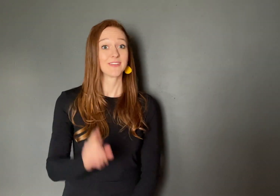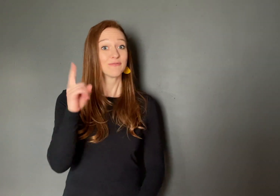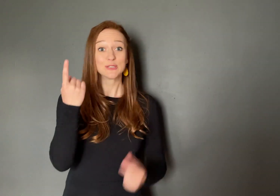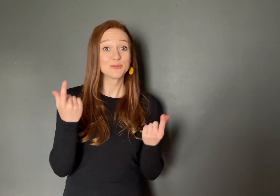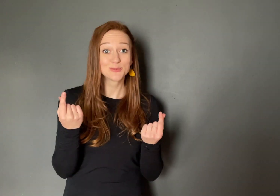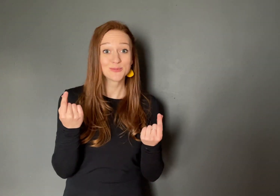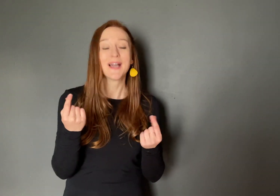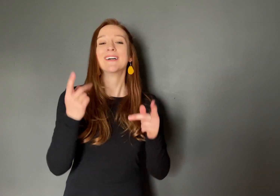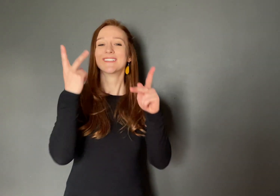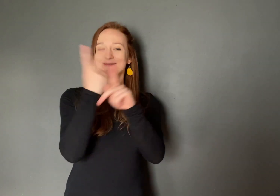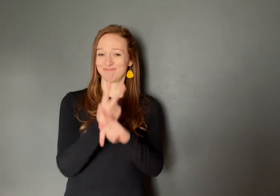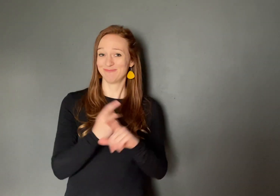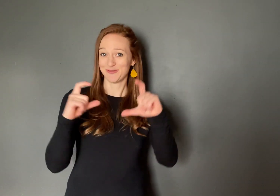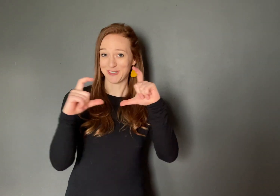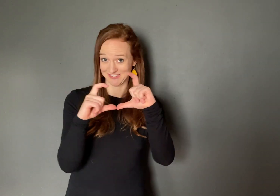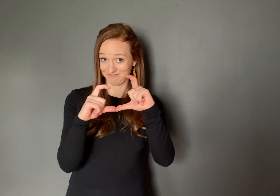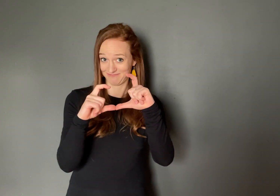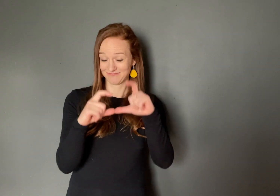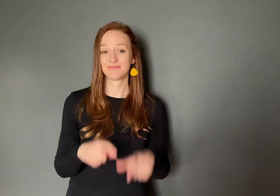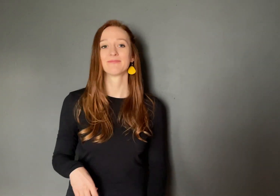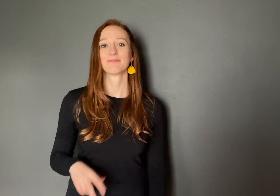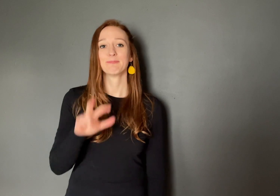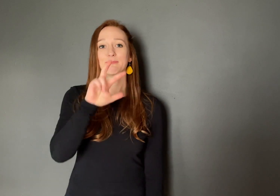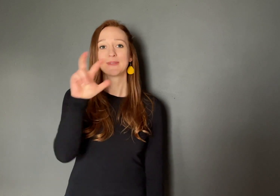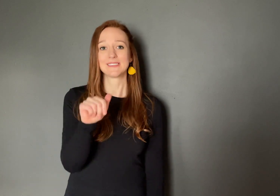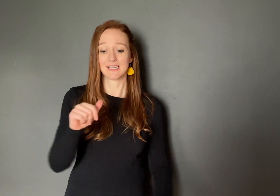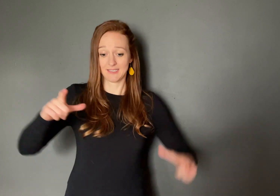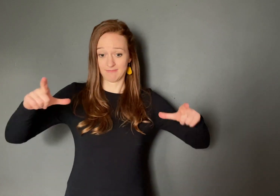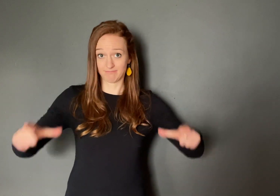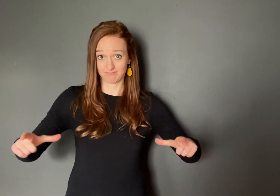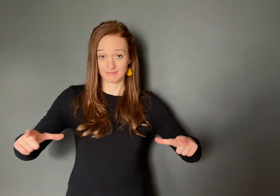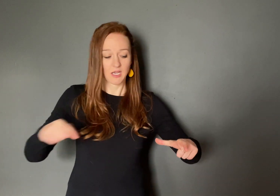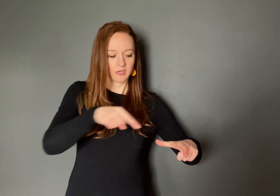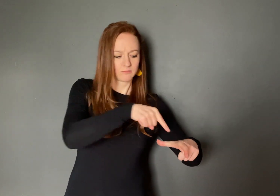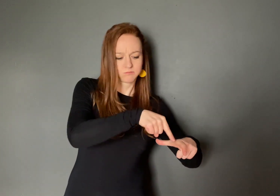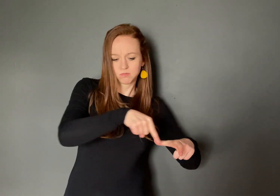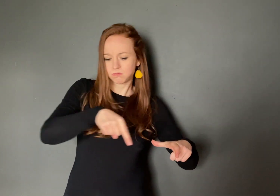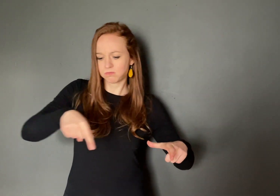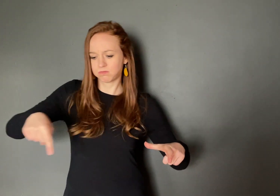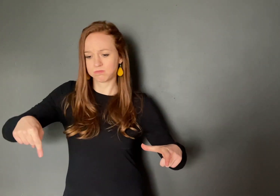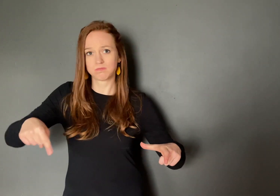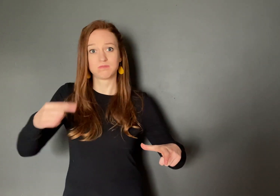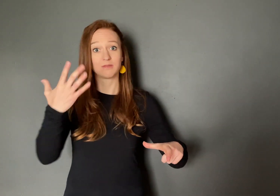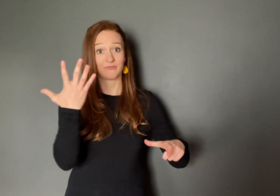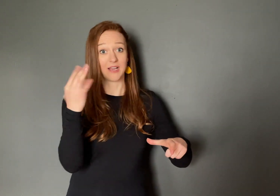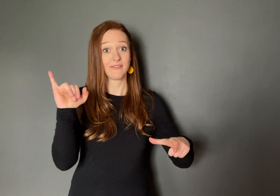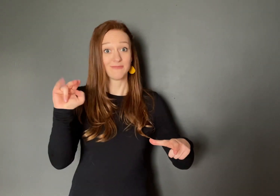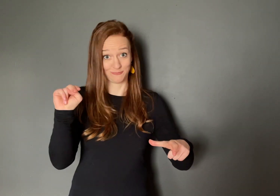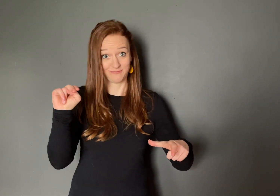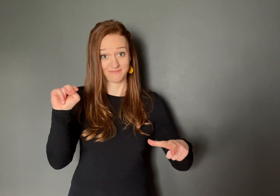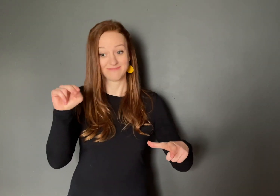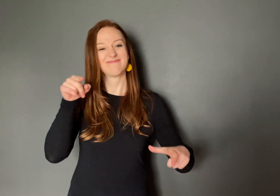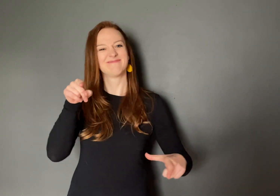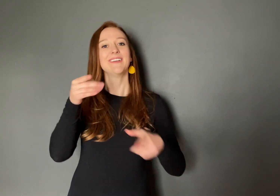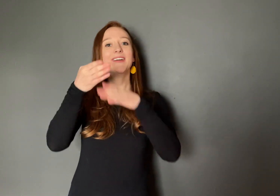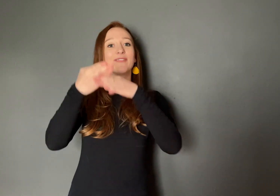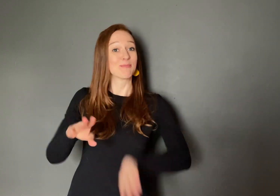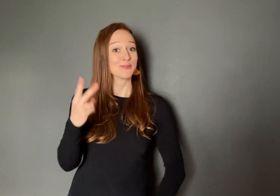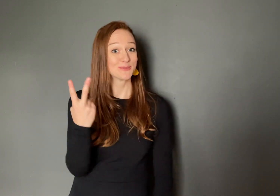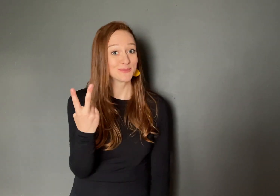First, we will find the radius, which is 5 inches divided by 2,